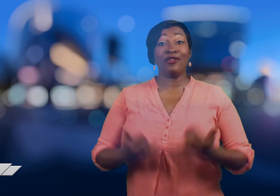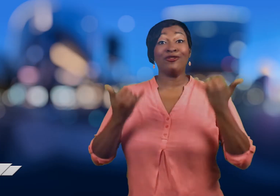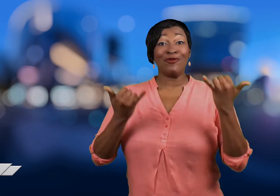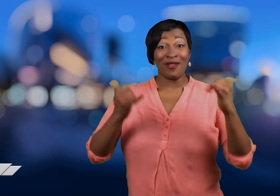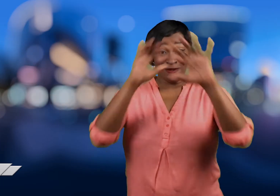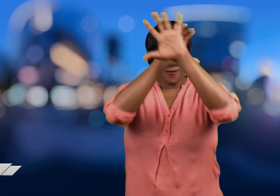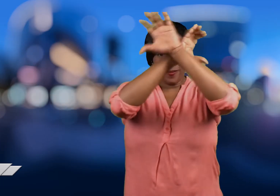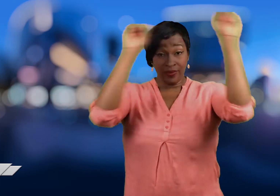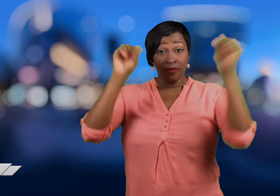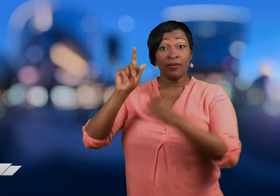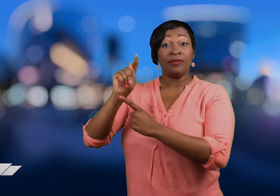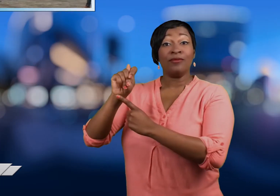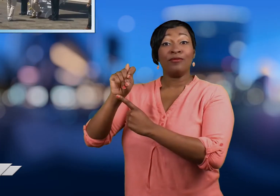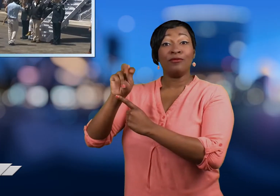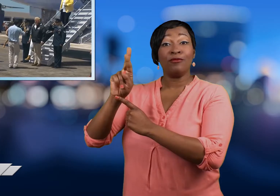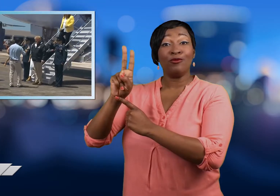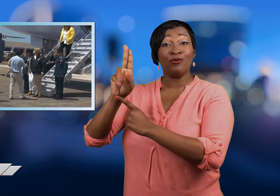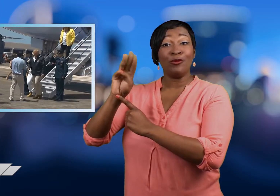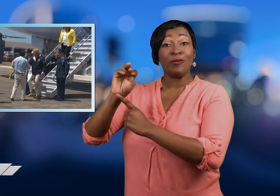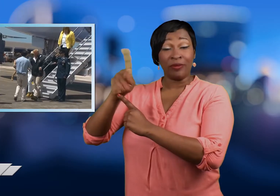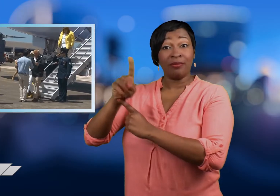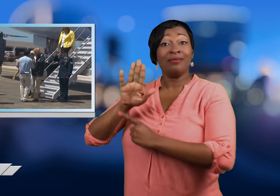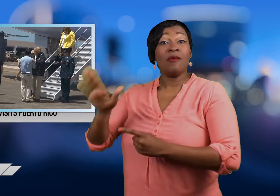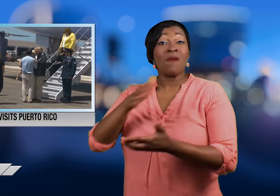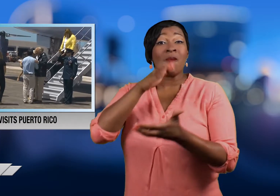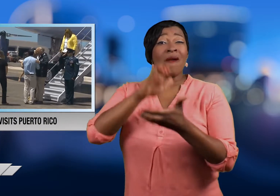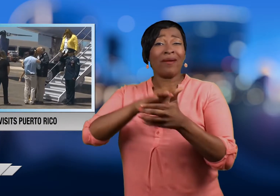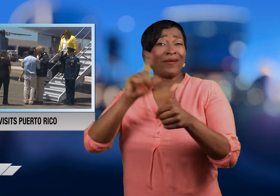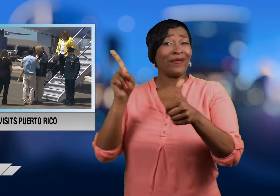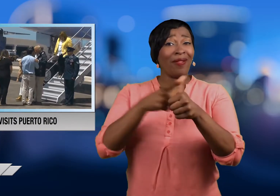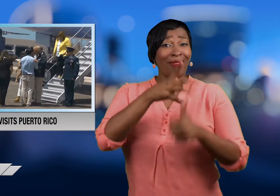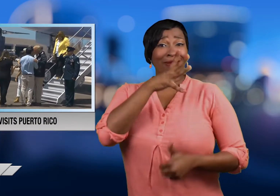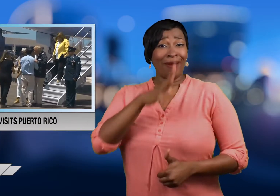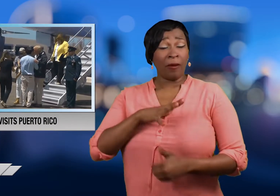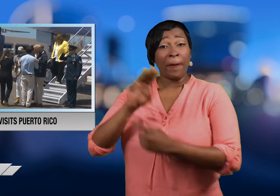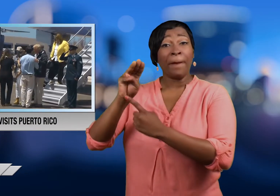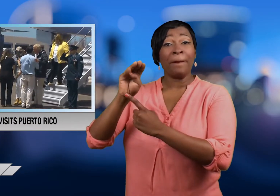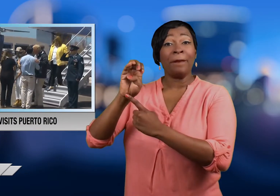Today President Trump and his wife First